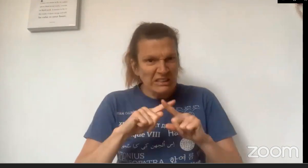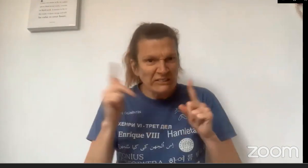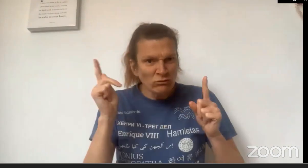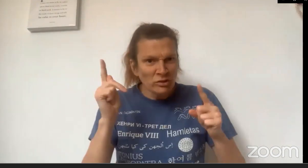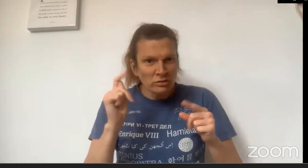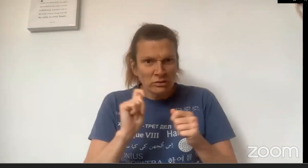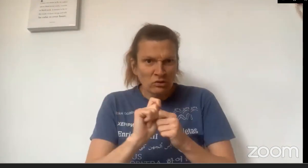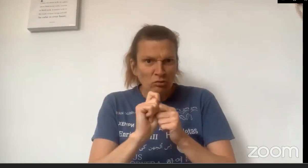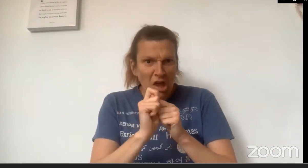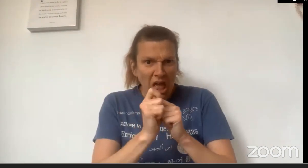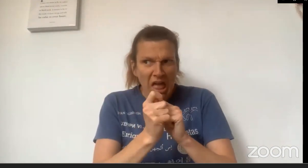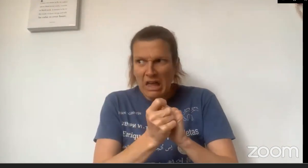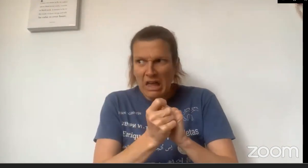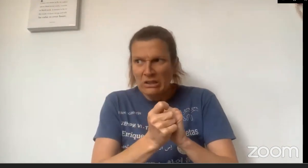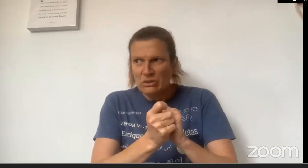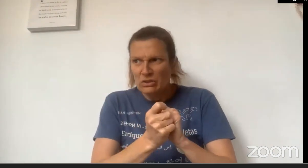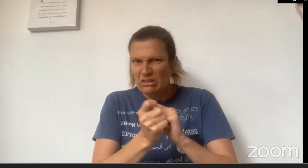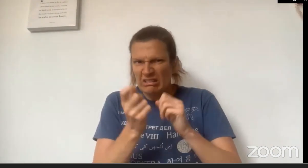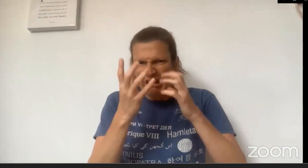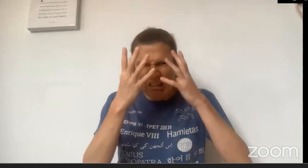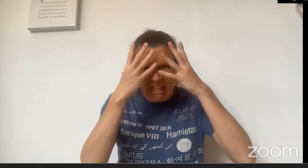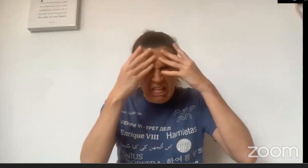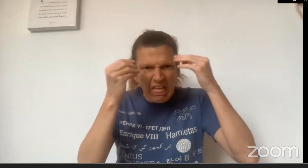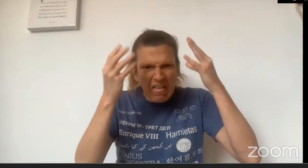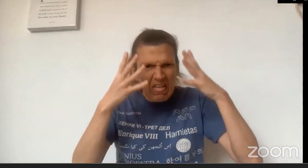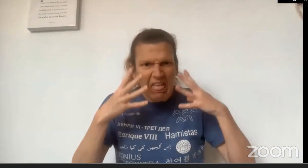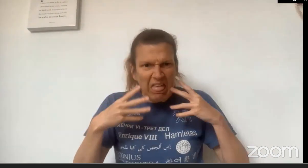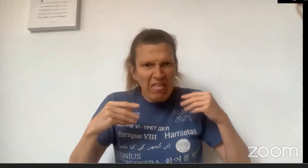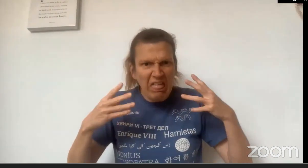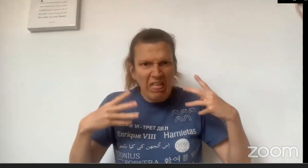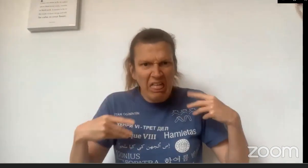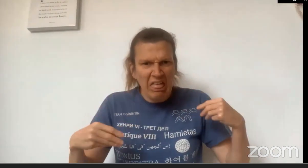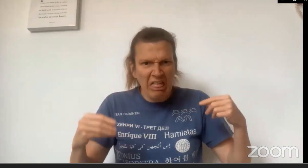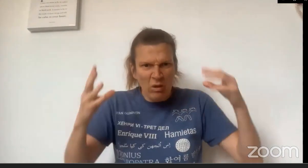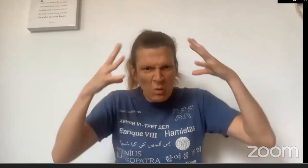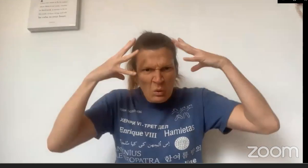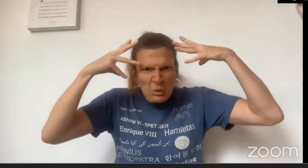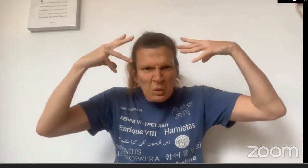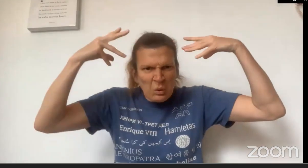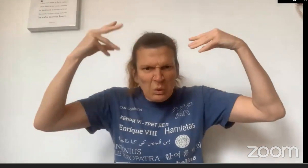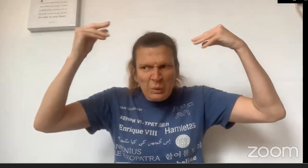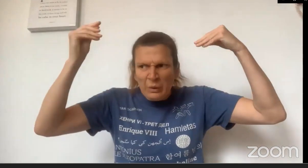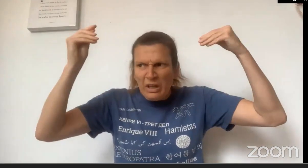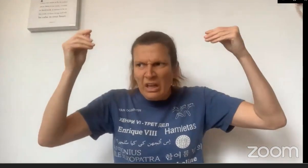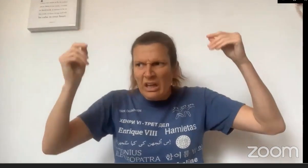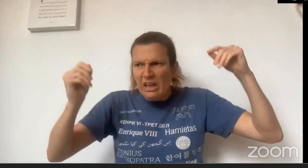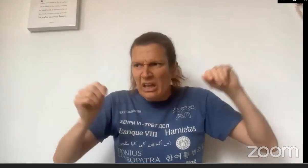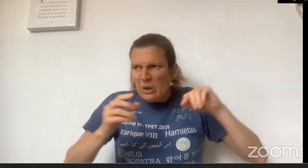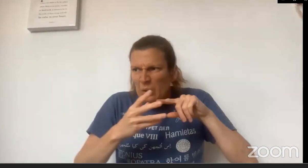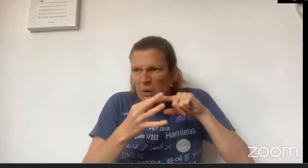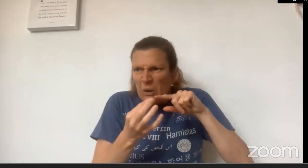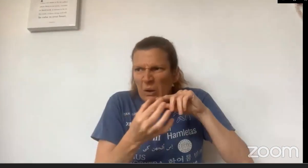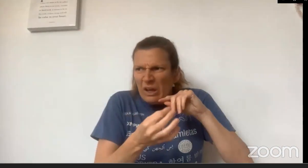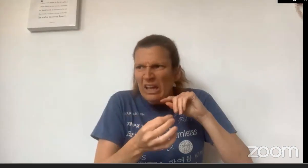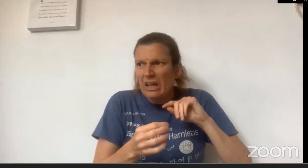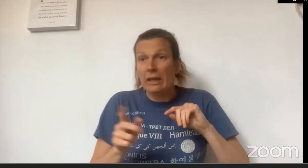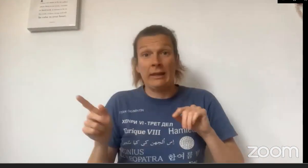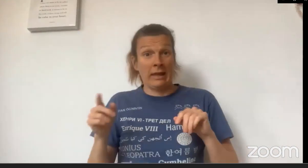"Grandma you look quite different," she thought. She thought she looked much hairier and with much bigger ears.